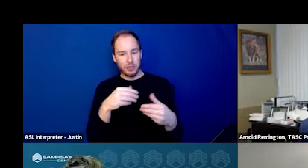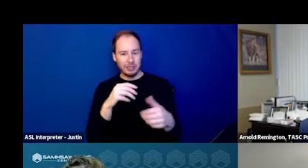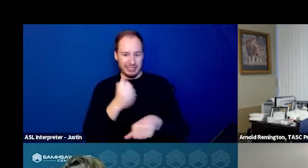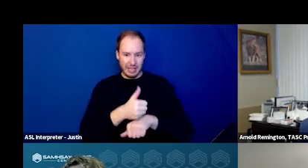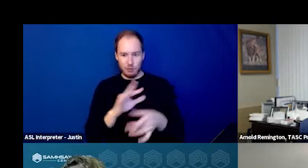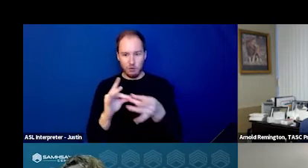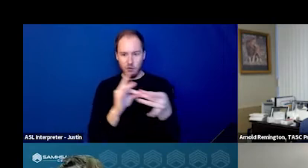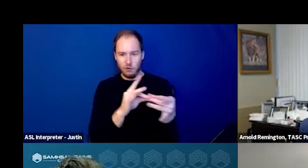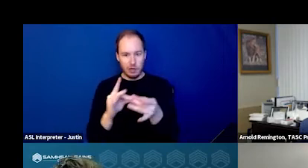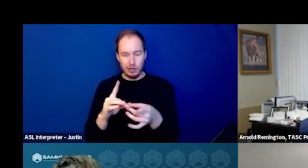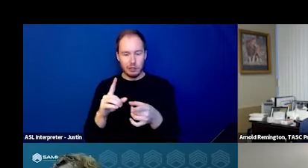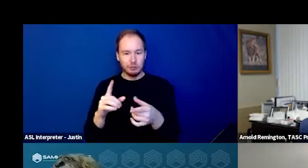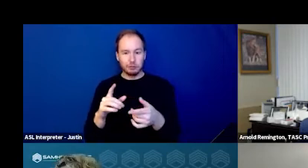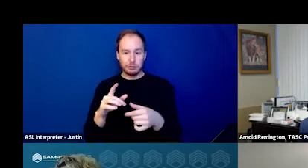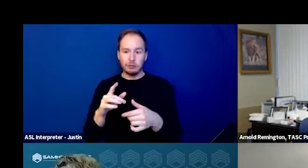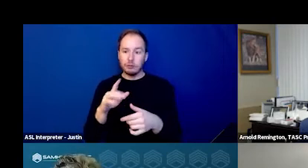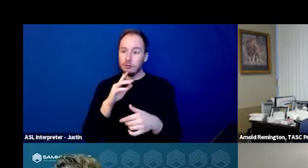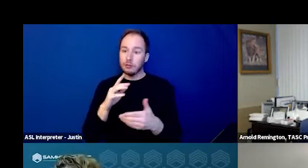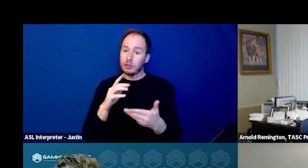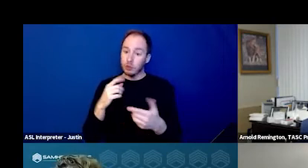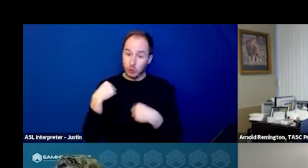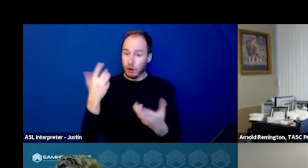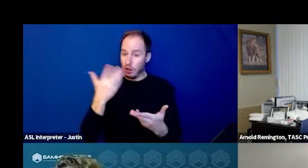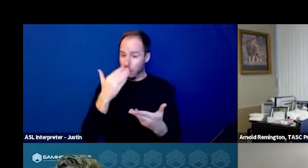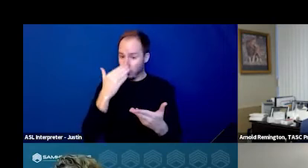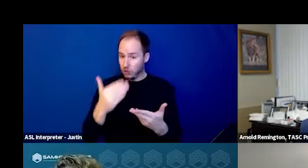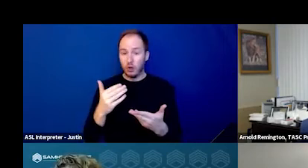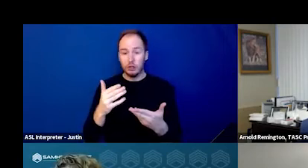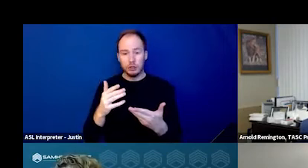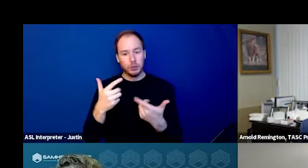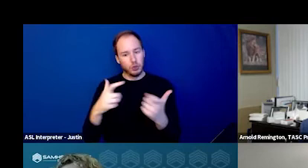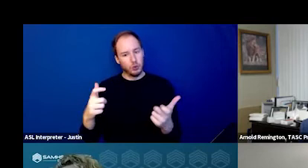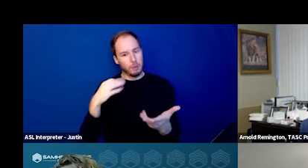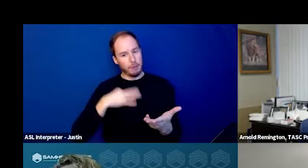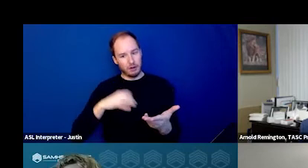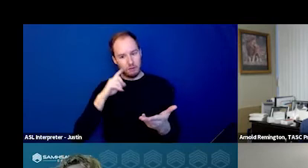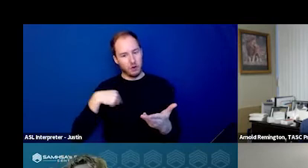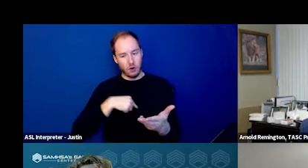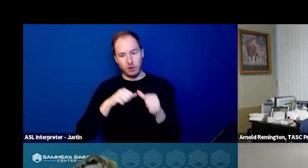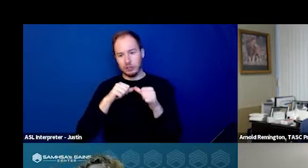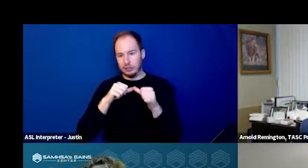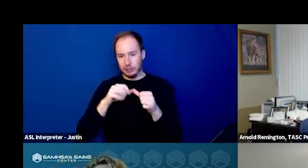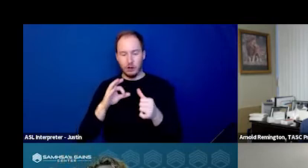is early promising to be just a really tremendous add on to our continuum of services.